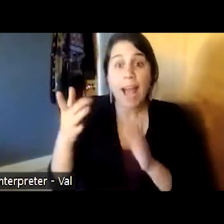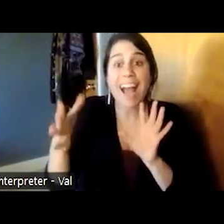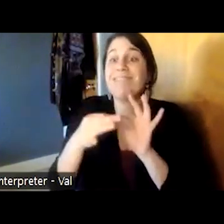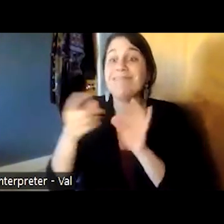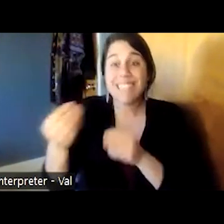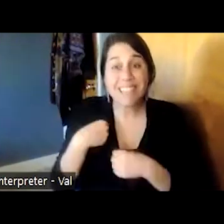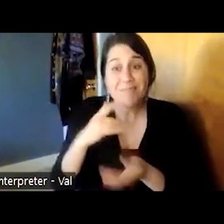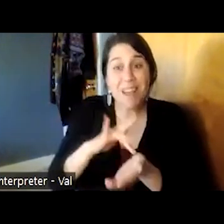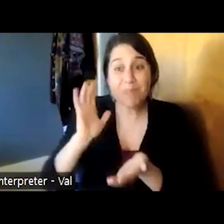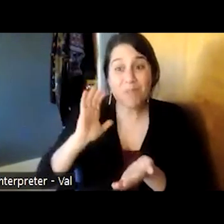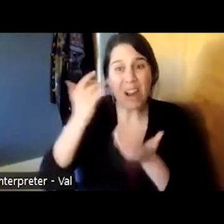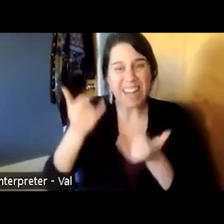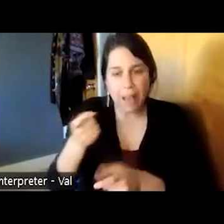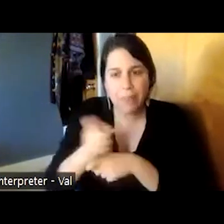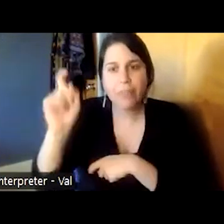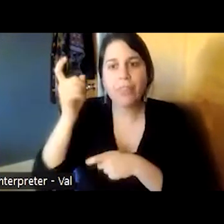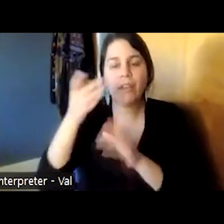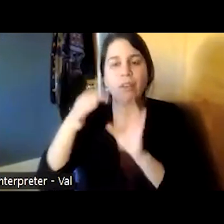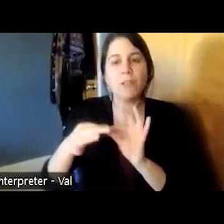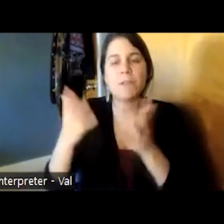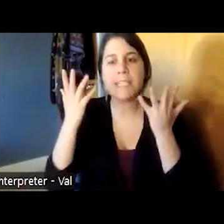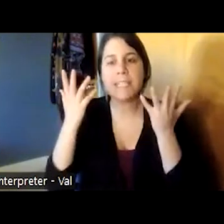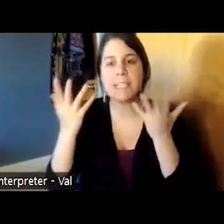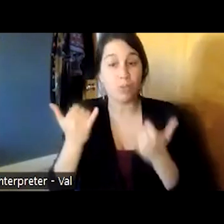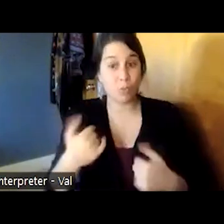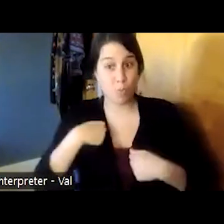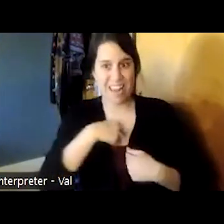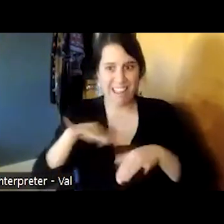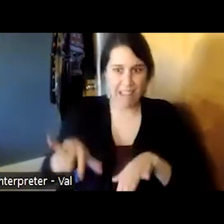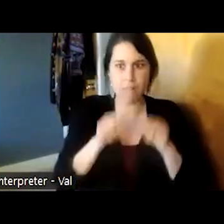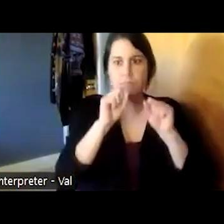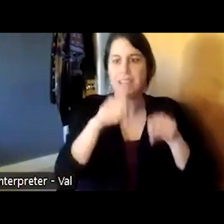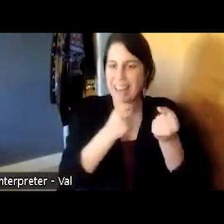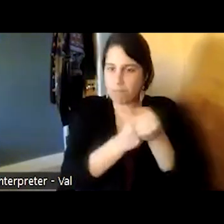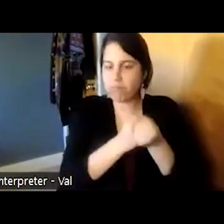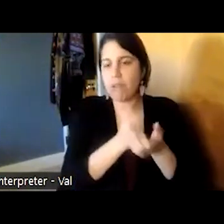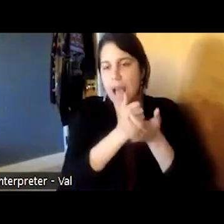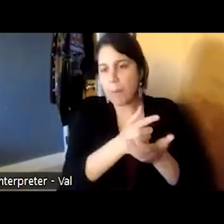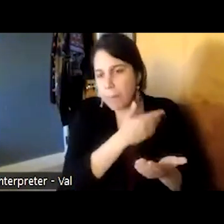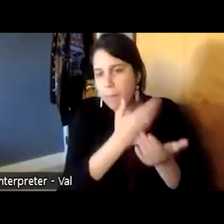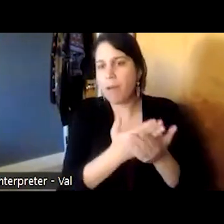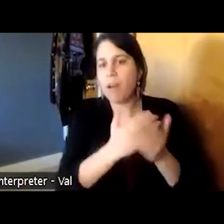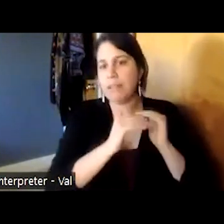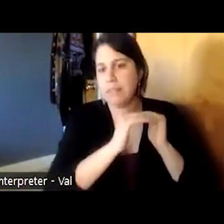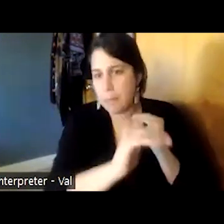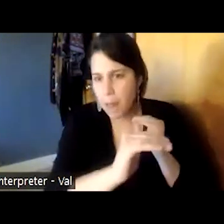for them so we're able to pick this up and help them get to a stable point as far as mental health